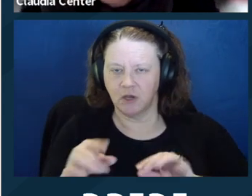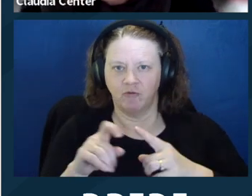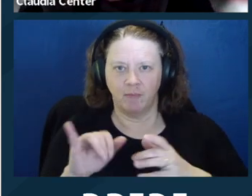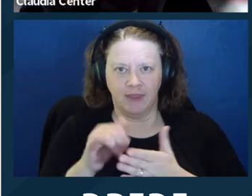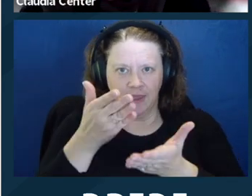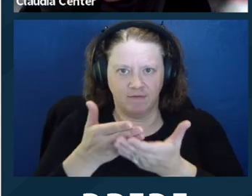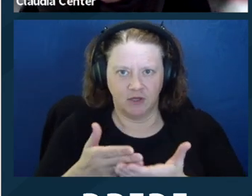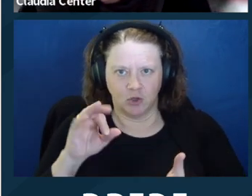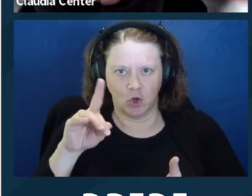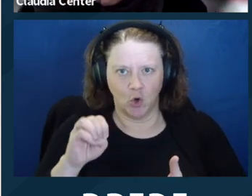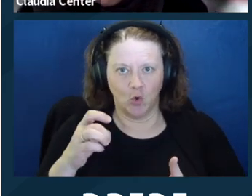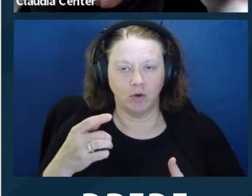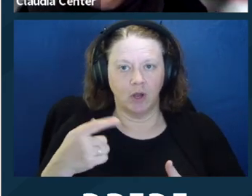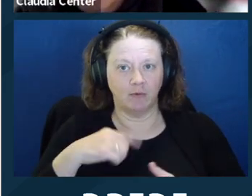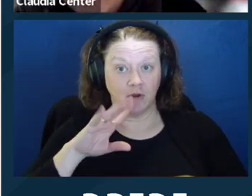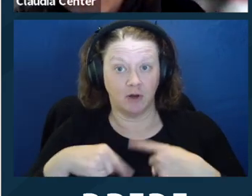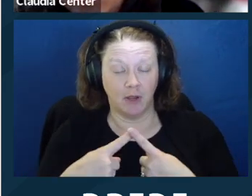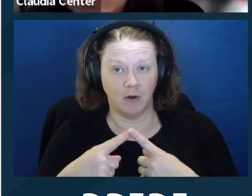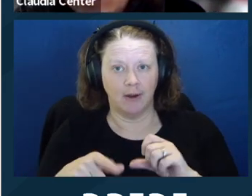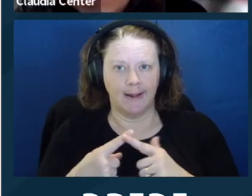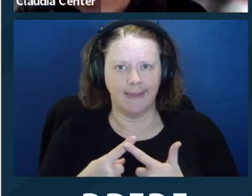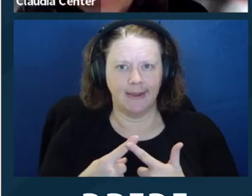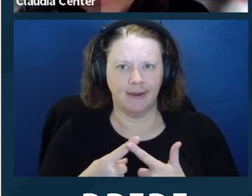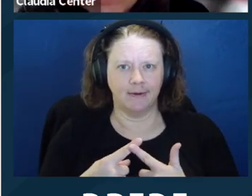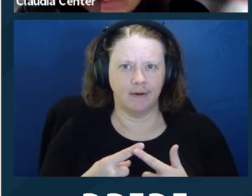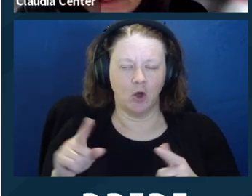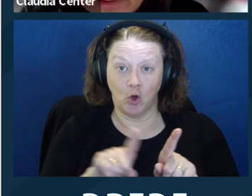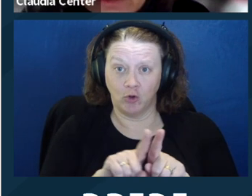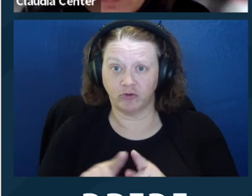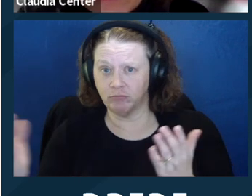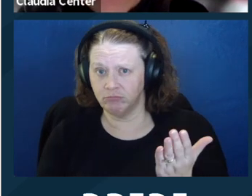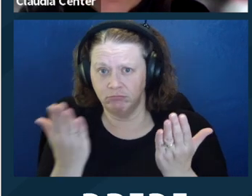where it was an individual meeting with their lawyer.